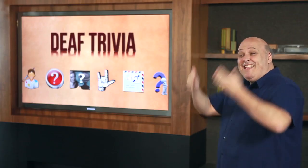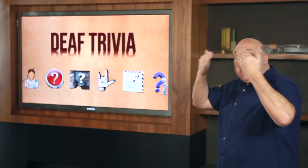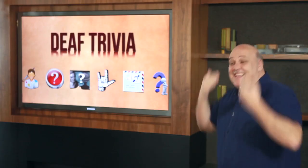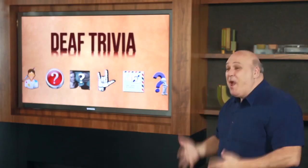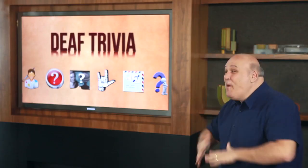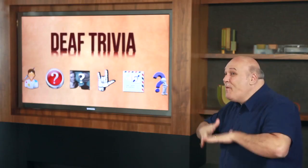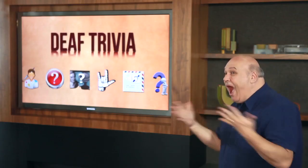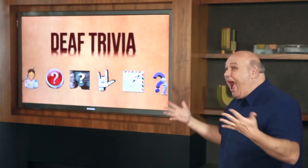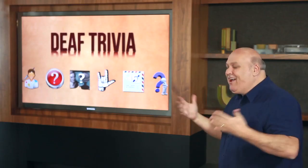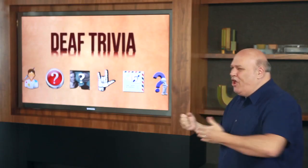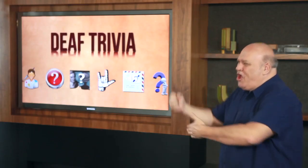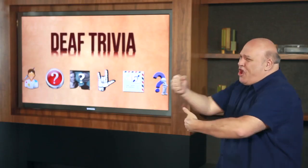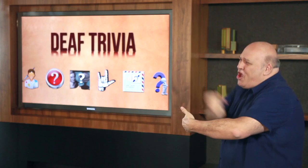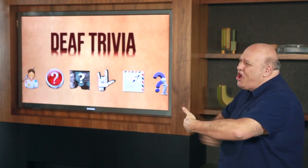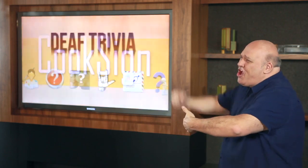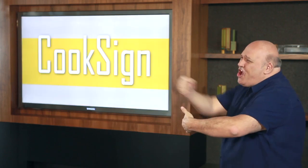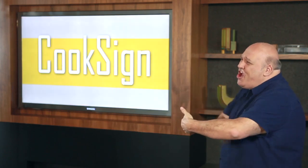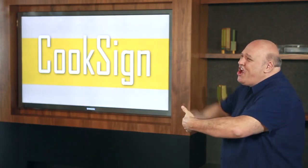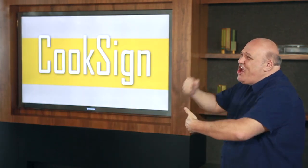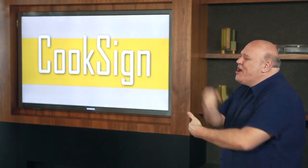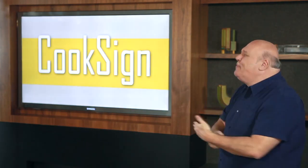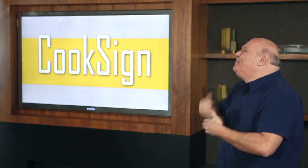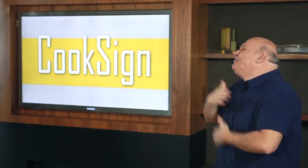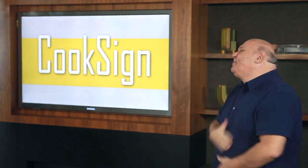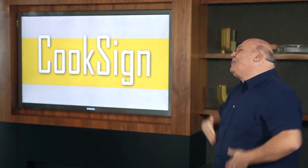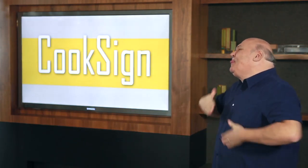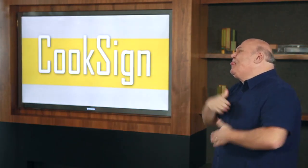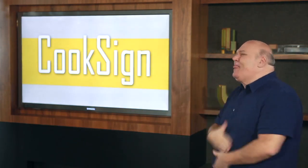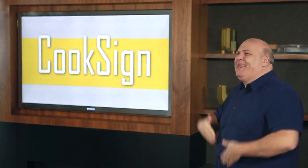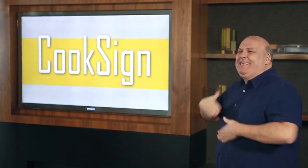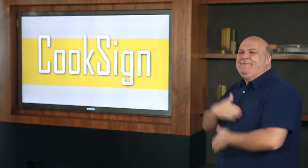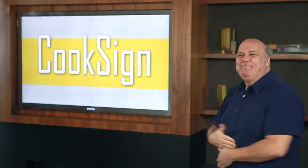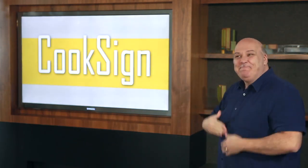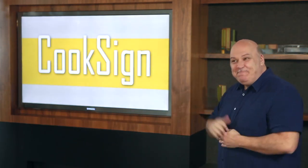Now, Alice has just returned from the Middle